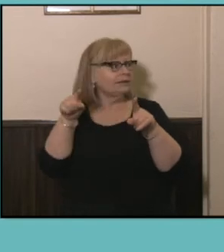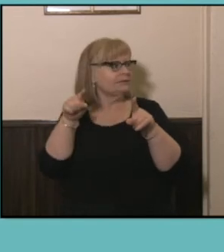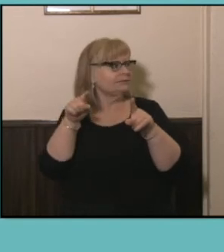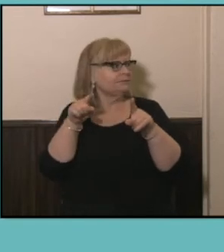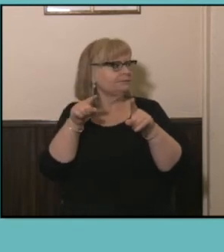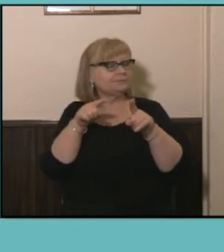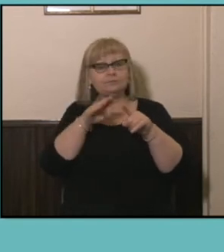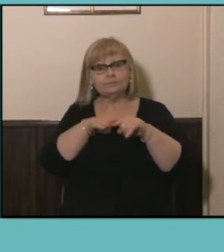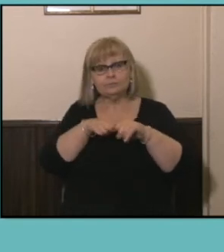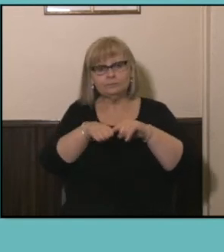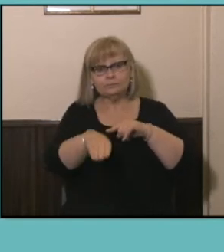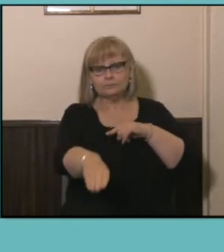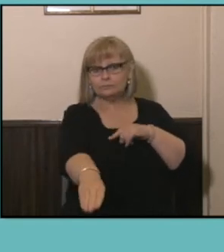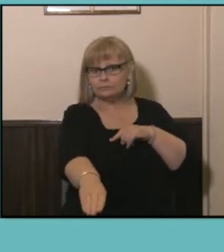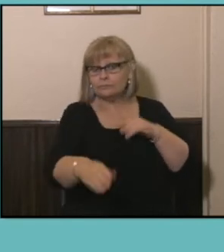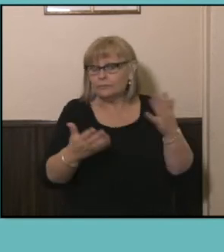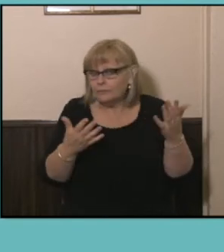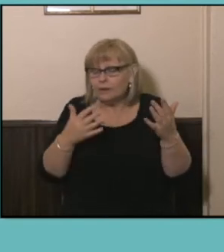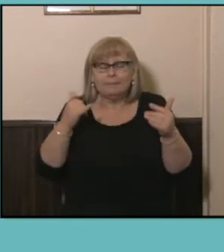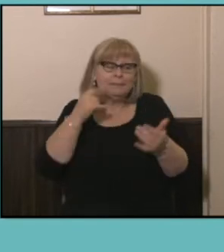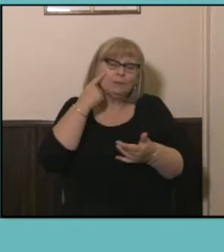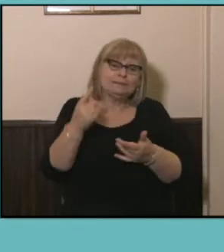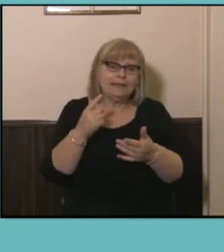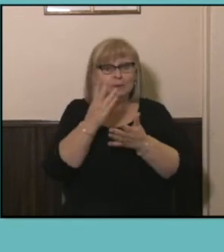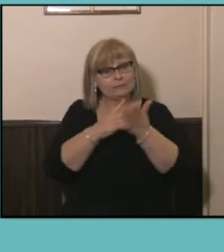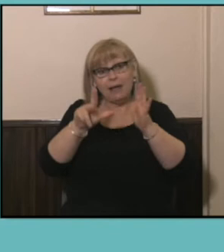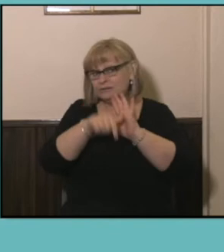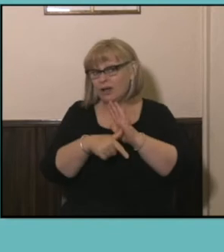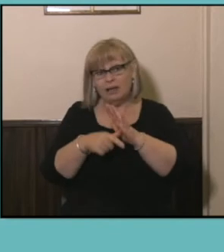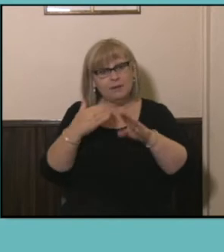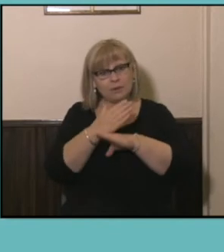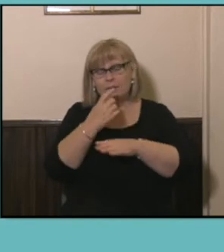the future as part-time employment continues to become even more common